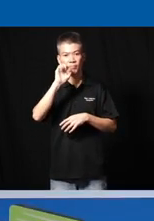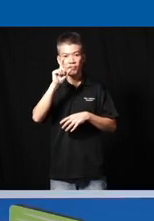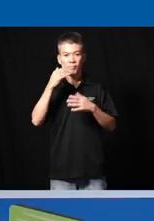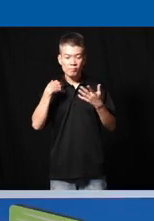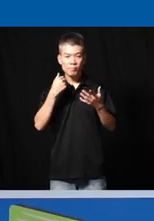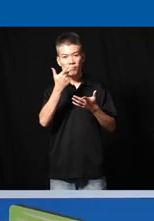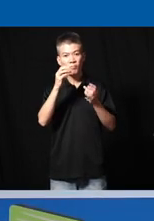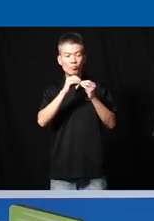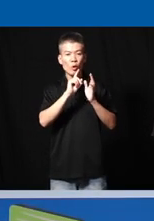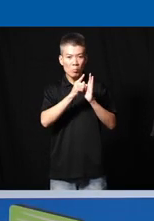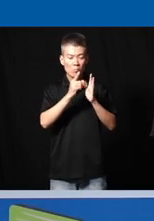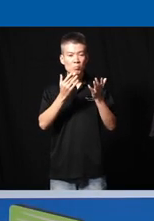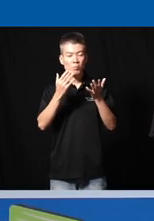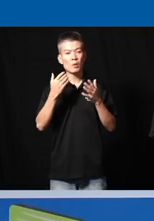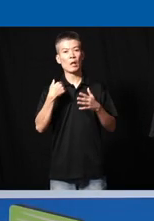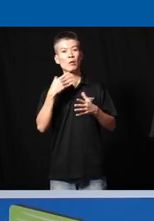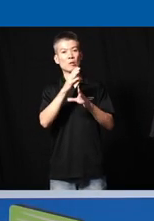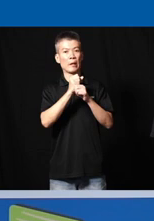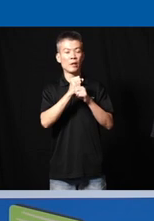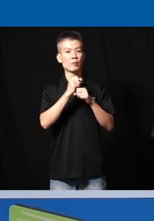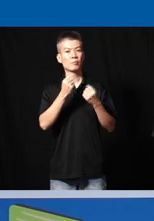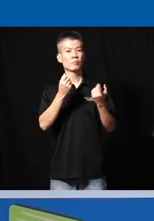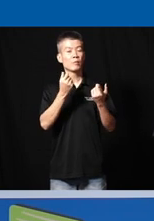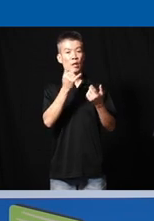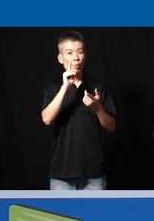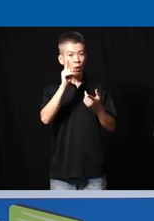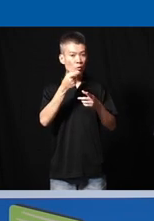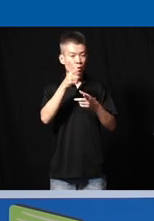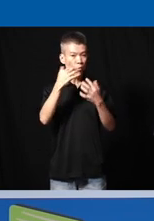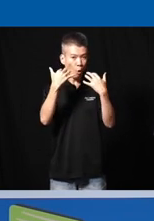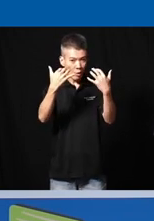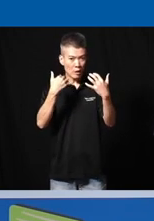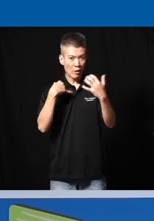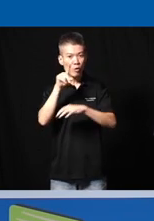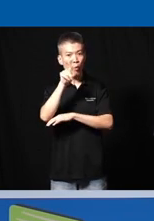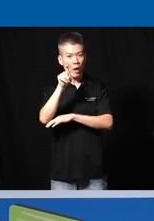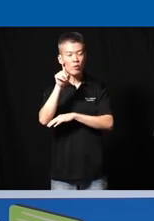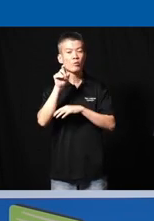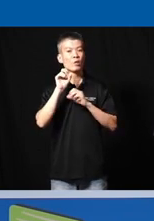more minutes I'll maybe get if anyone from the audience has a question we can we can open the